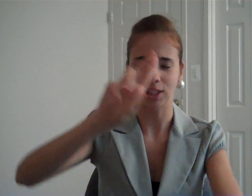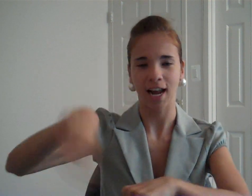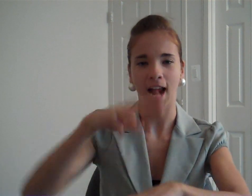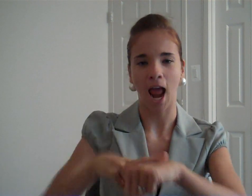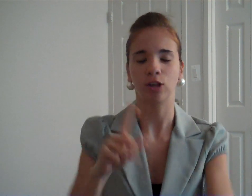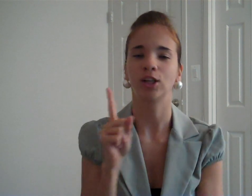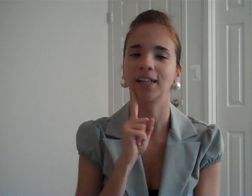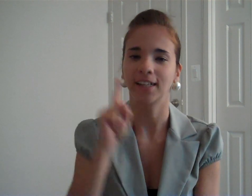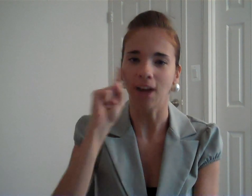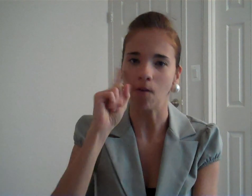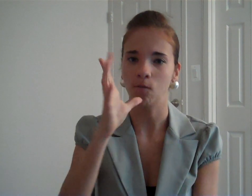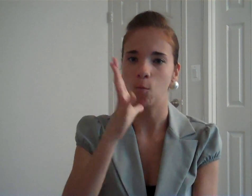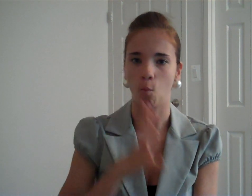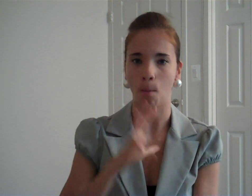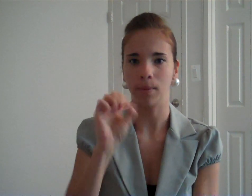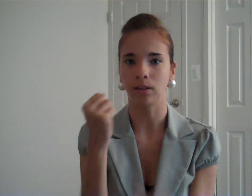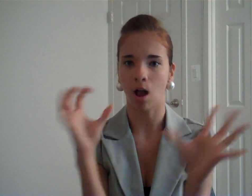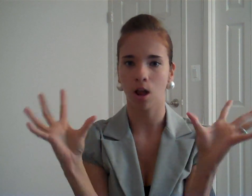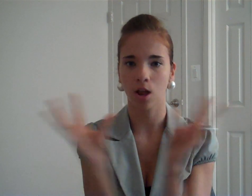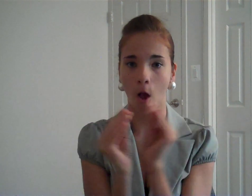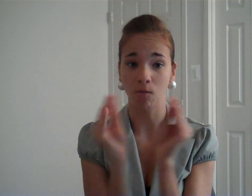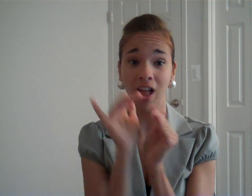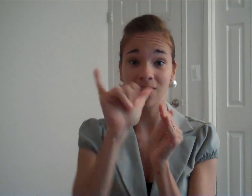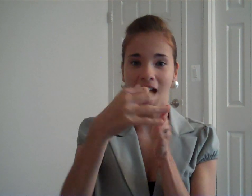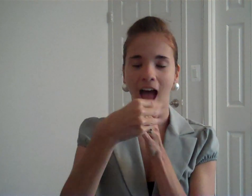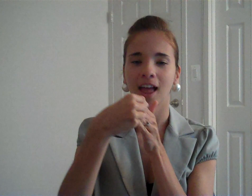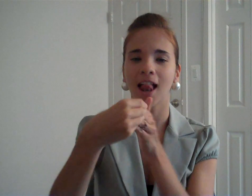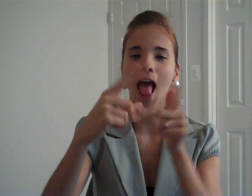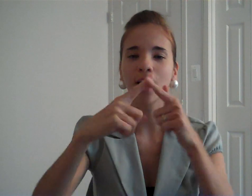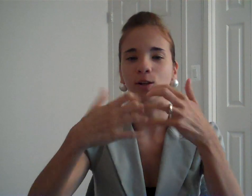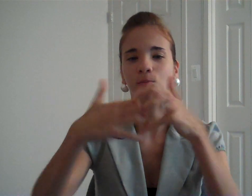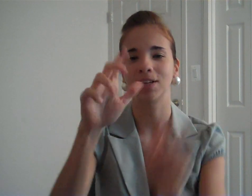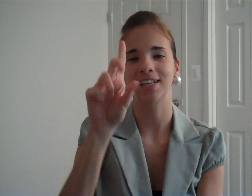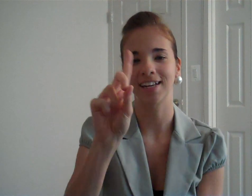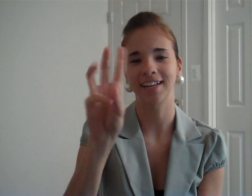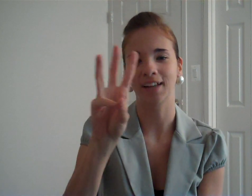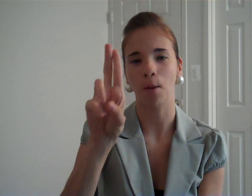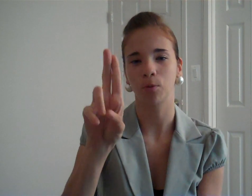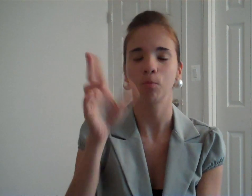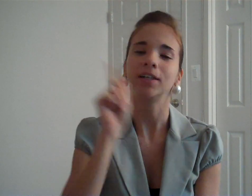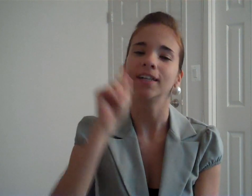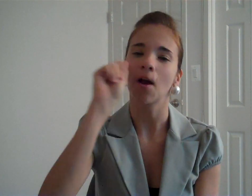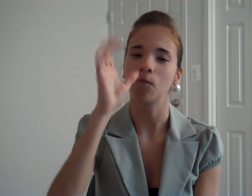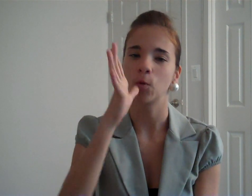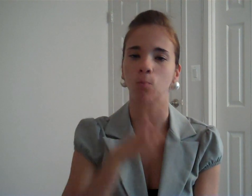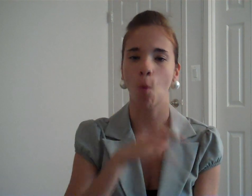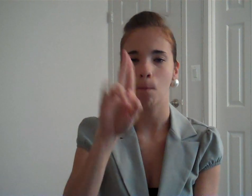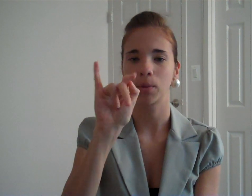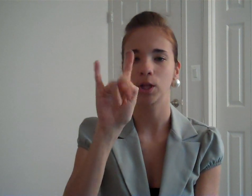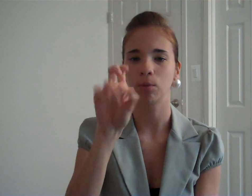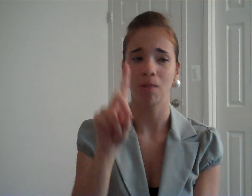National Deaf Women's conference which led the establishment of Deaf Women United.